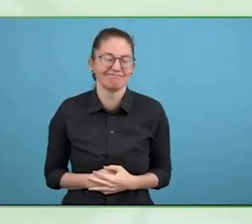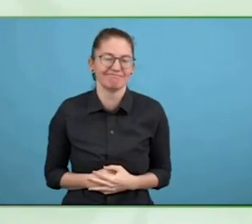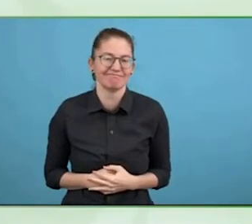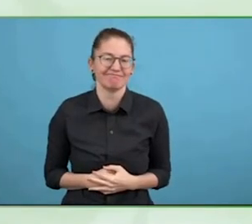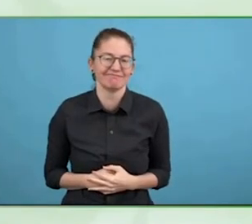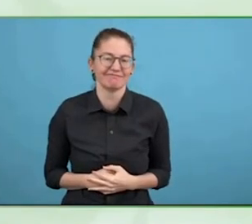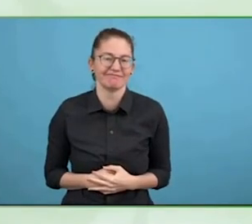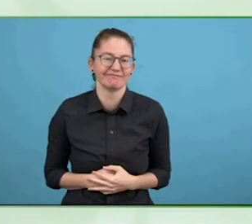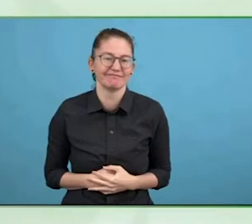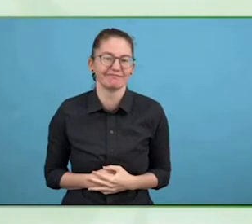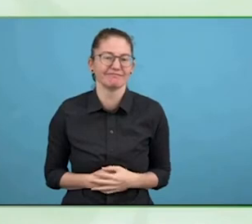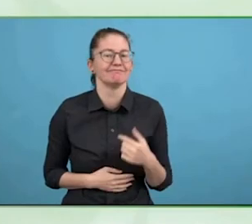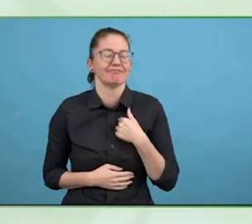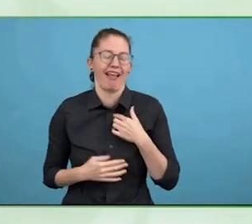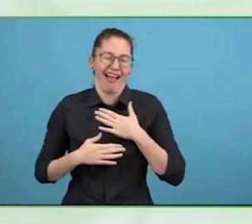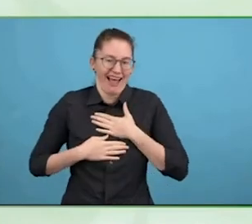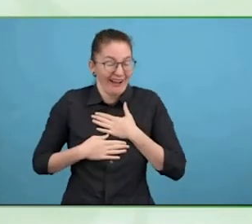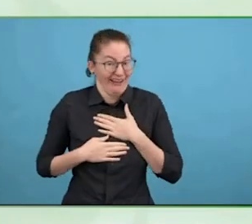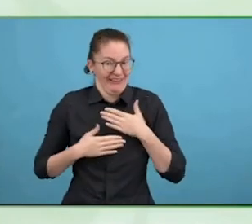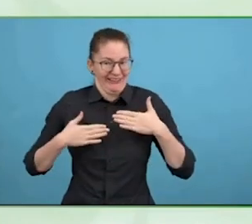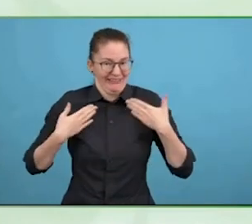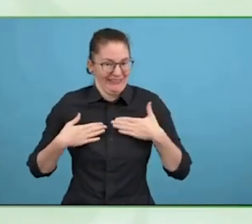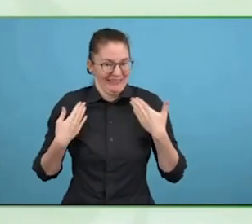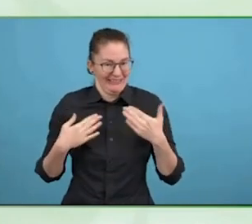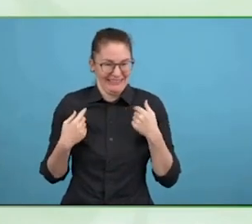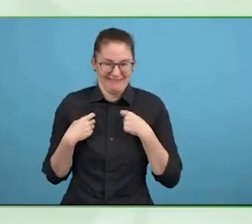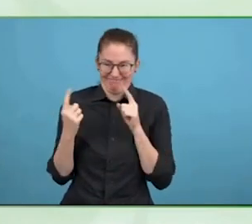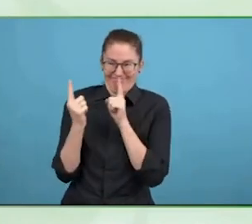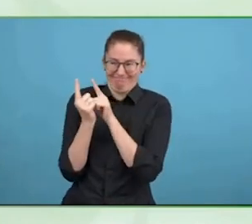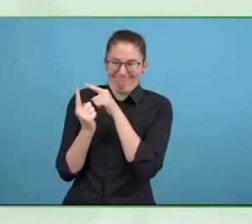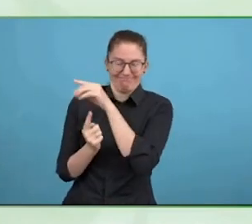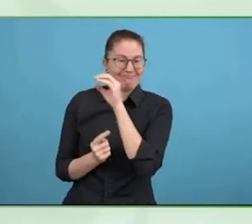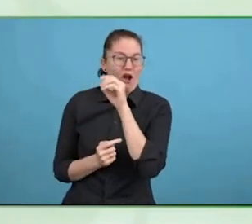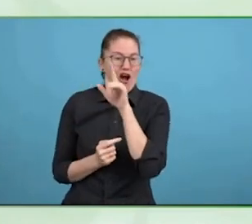Oliver, how would you introduce yourself to the audience online?